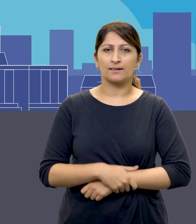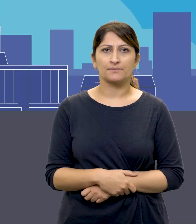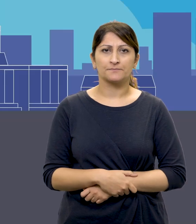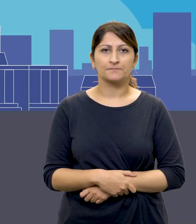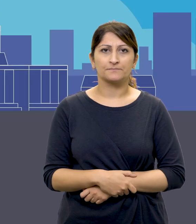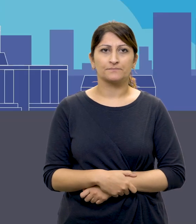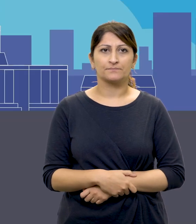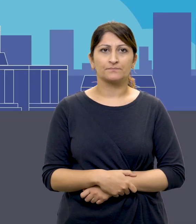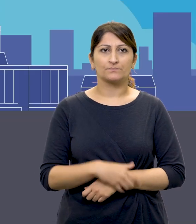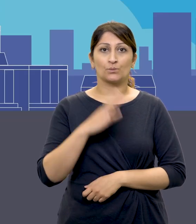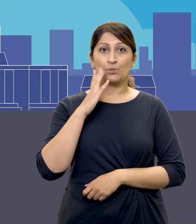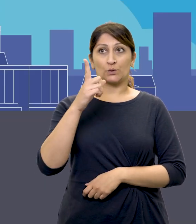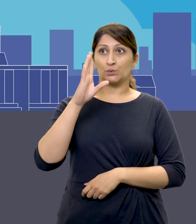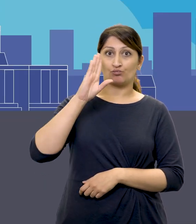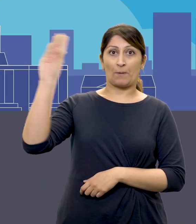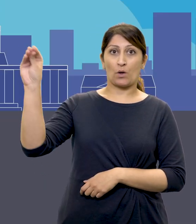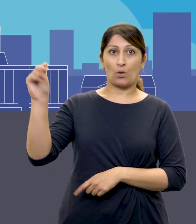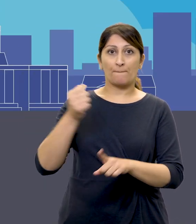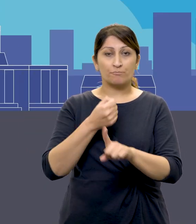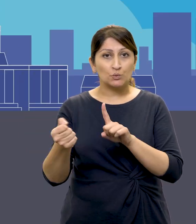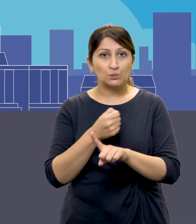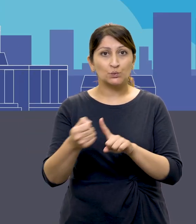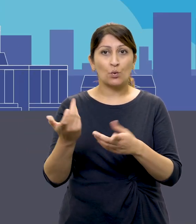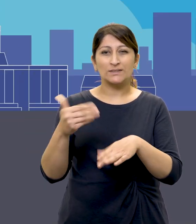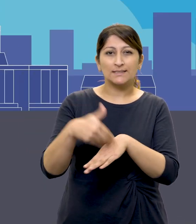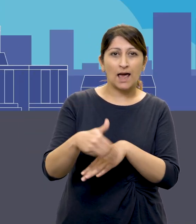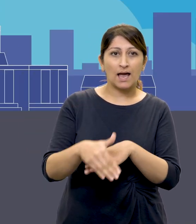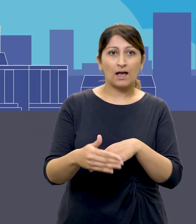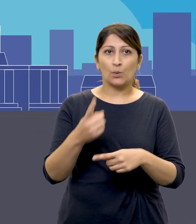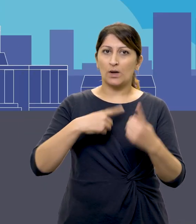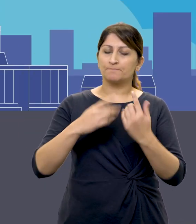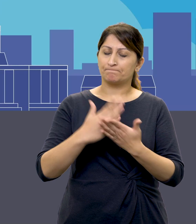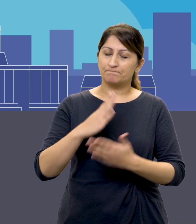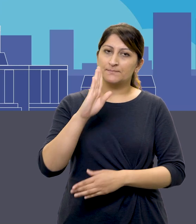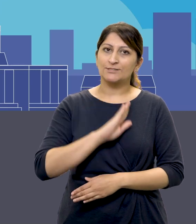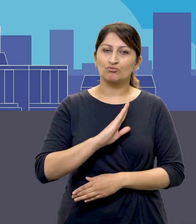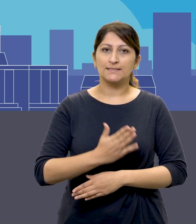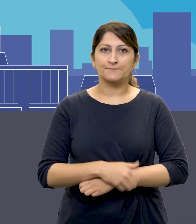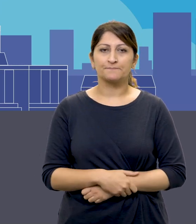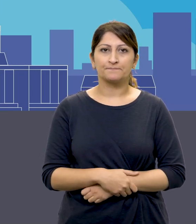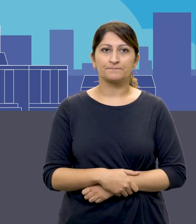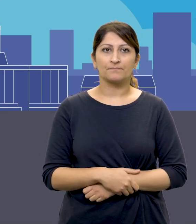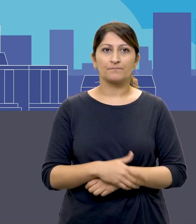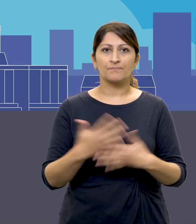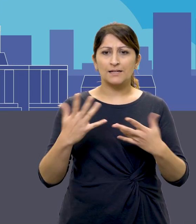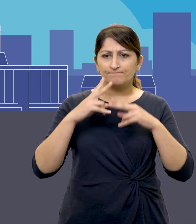When you report abuse or neglect, your concerns will be taken seriously and any inquiries that